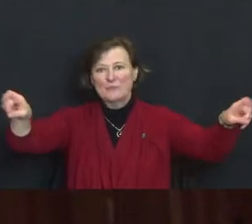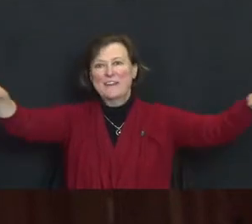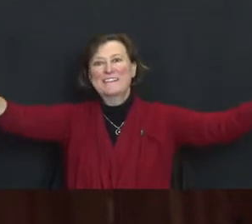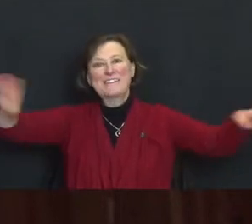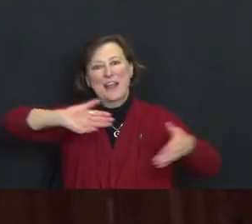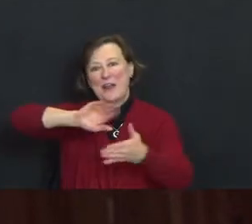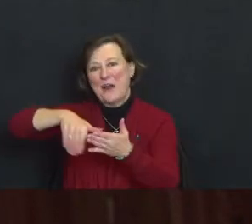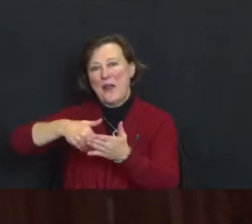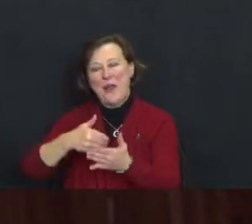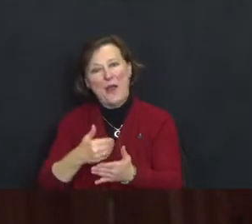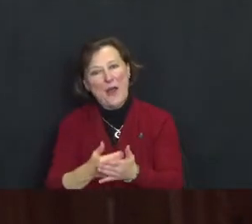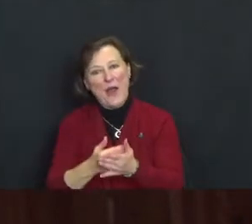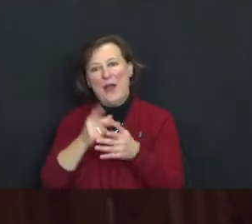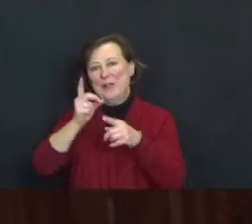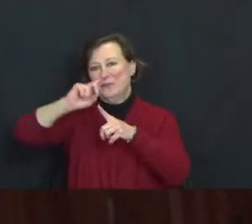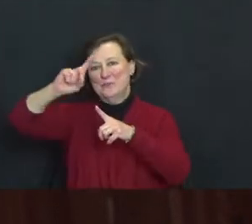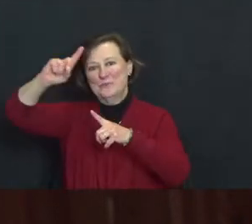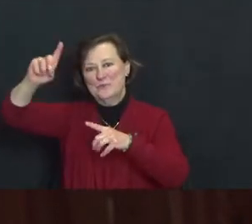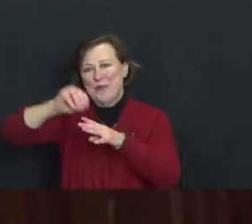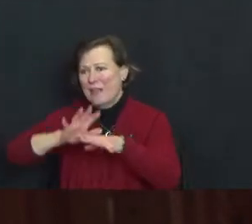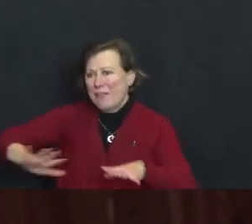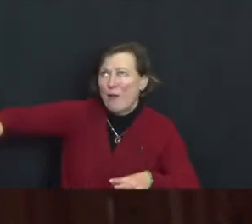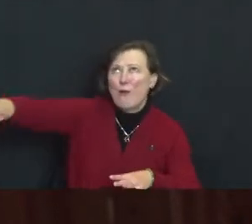and the entirety of the net itself.